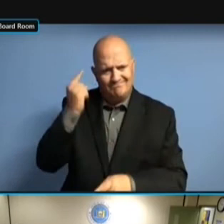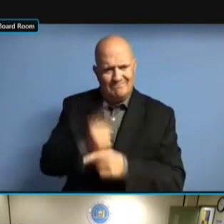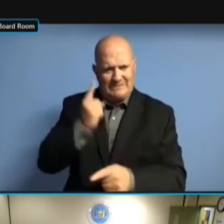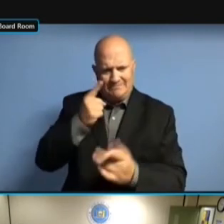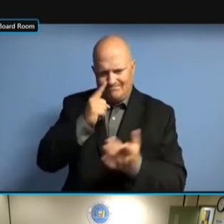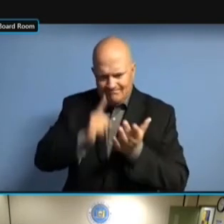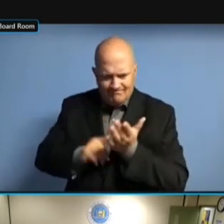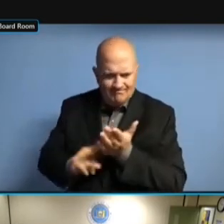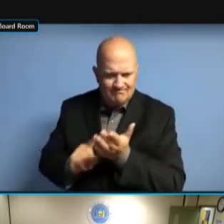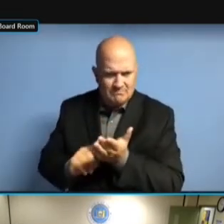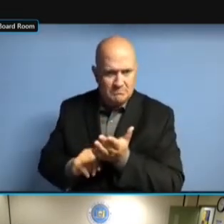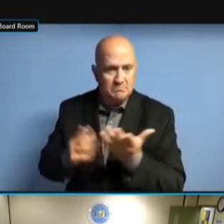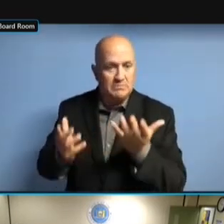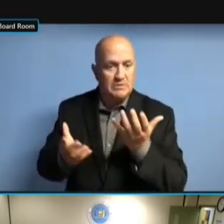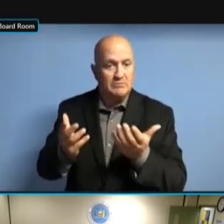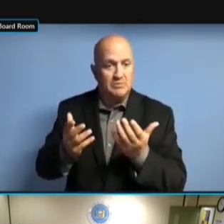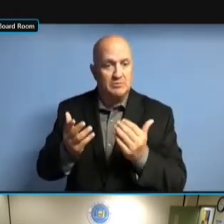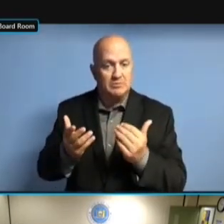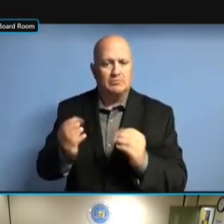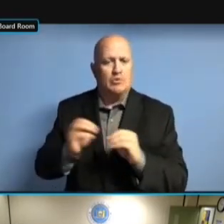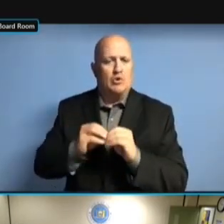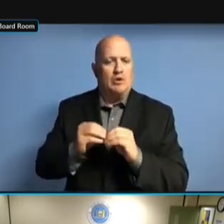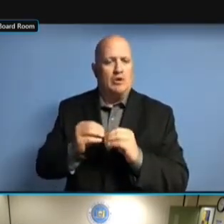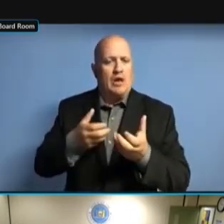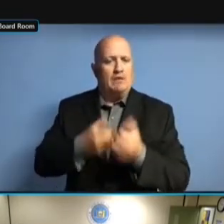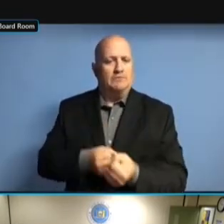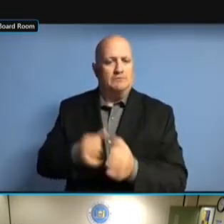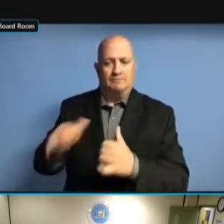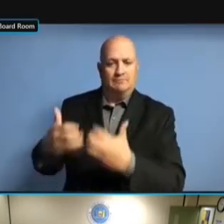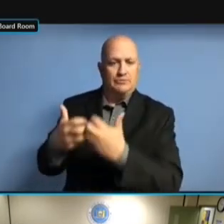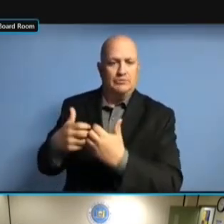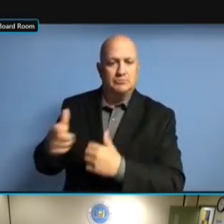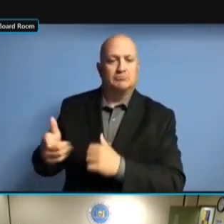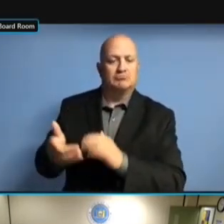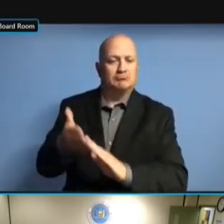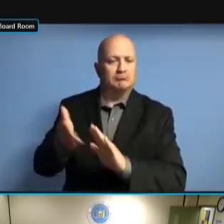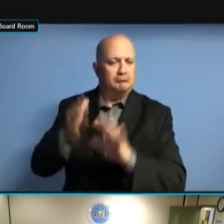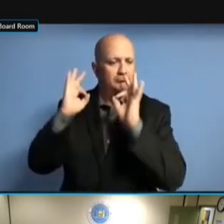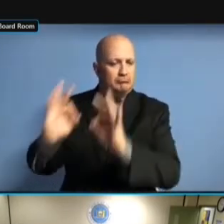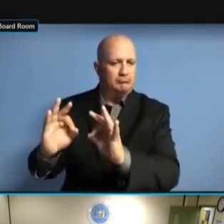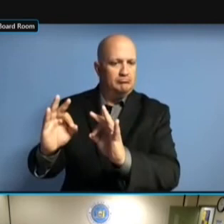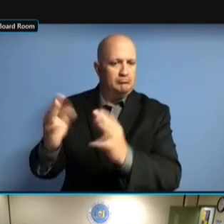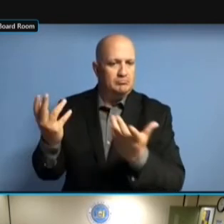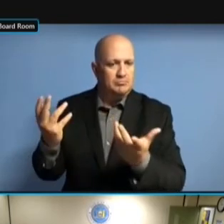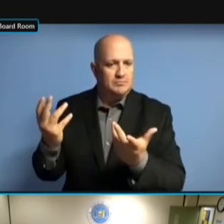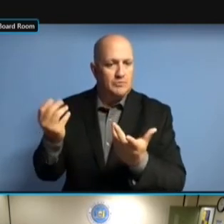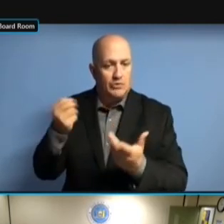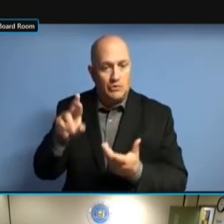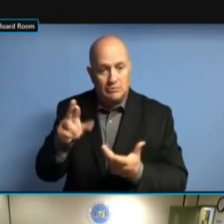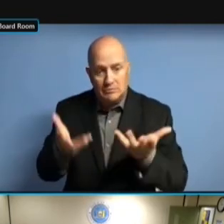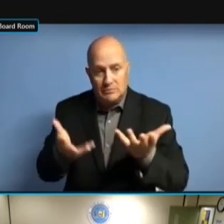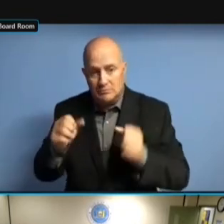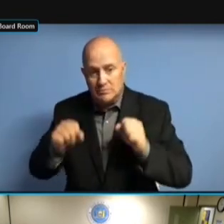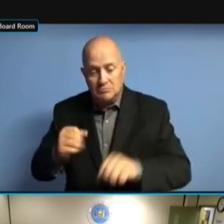GREATER CONFIDENCE THAT THE MACHINES GREATER CONFIDENCE THAT THE MACHINES ARE GREATER CONFIDENCE THAT THE MACHINES ARE WORKING GREATER CONFIDENCE THAT THE MACHINES ARE WORKING OR GREATER CONFIDENCE THAT THE MACHINES ARE WORKING OR THAT GREATER CONFIDENCE THAT THE MACHINES ARE WORKING OR THAT WE MACHINES ARE WORKING OR THAT WE MACHINES ARE WORKING OR THAT WE CAN MACHINES ARE WORKING OR THAT WE CAN IMPROVE MACHINES ARE WORKING OR THAT WE CAN IMPROVE THEM MACHINES ARE WORKING OR THAT WE CAN IMPROVE THEM TO MACHINES ARE WORKING OR THAT WE CAN IMPROVE THEM TO MAKE MACHINES ARE WORKING OR THAT WE CAN IMPROVE THEM TO MAKE THEM CAN IMPROVE THEM TO MAKE THEM CAN IMPROVE THEM TO MAKE THEM WORK CAN IMPROVE THEM TO MAKE THEM WORK BETTER. WORK BETTER. WORK BETTER. OR WORK BETTER. OR THAT WORK BETTER. OR THAT THE WORK BETTER. OR THAT THE PROCEDURES WORK BETTER. OR THAT THE PROCEDURES AT